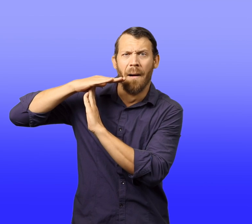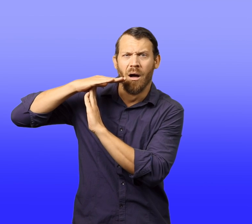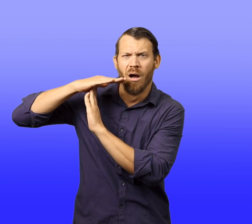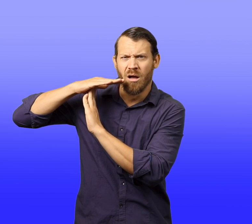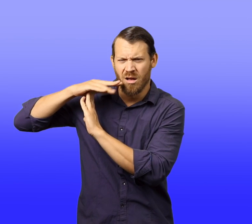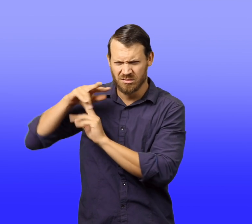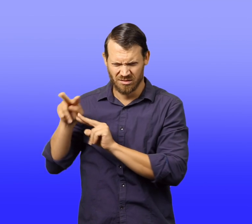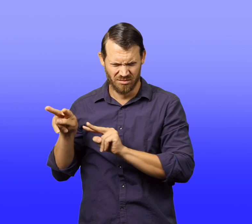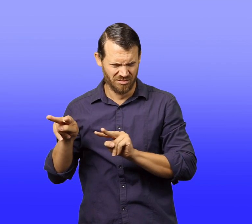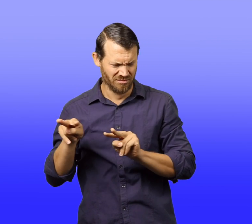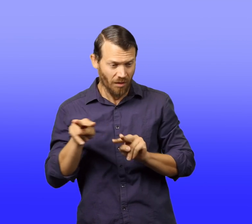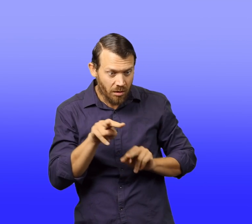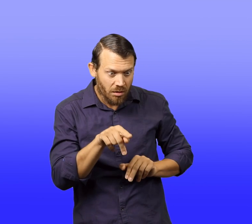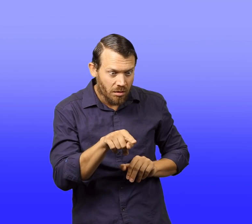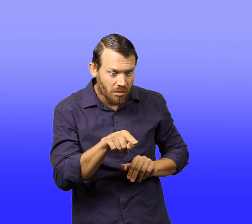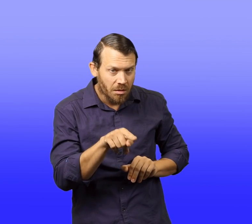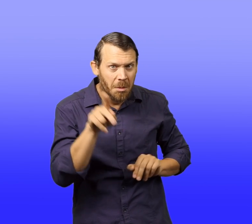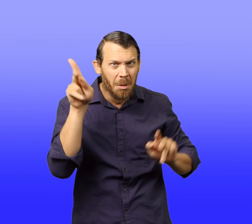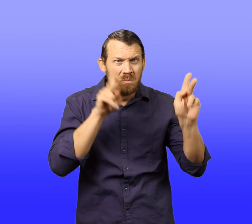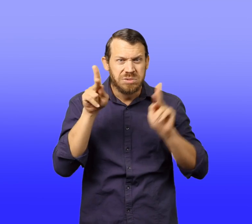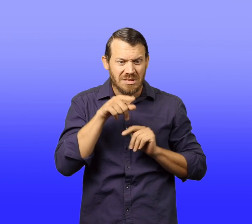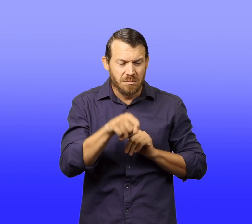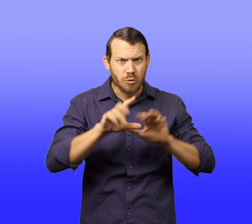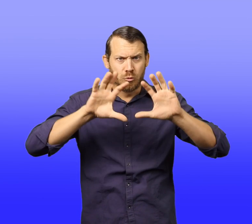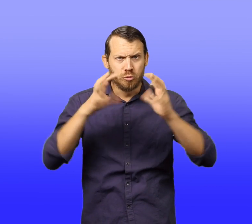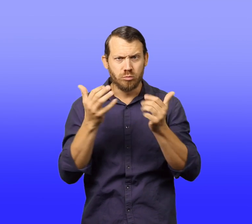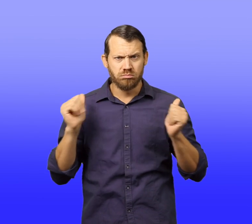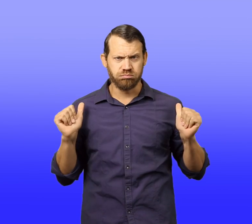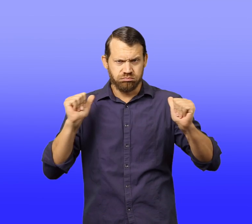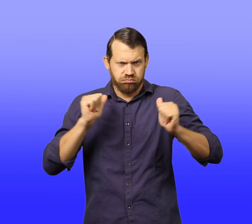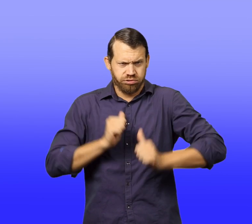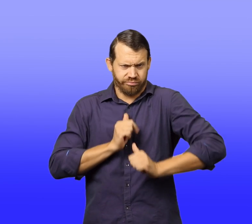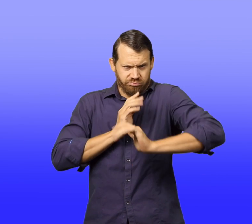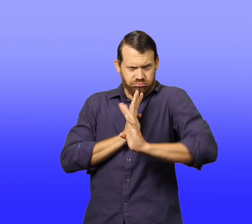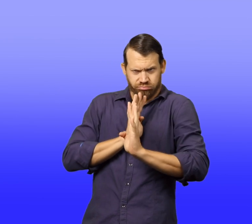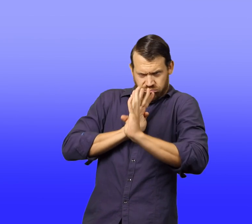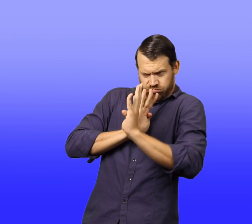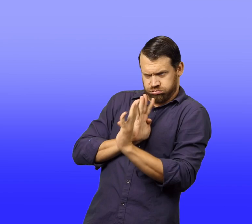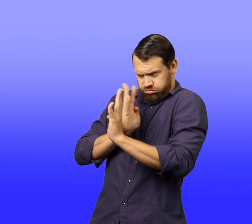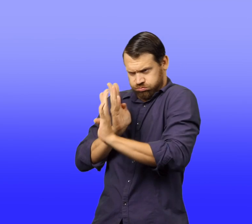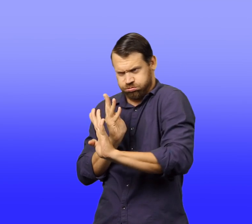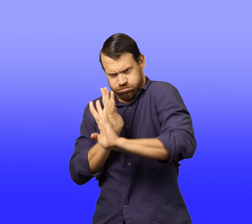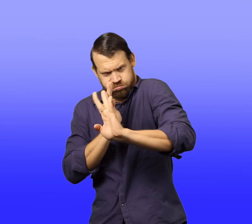A group of people wearing snowshoes and long fur coats hiked past his bed.